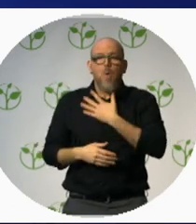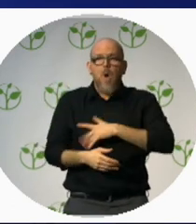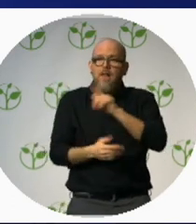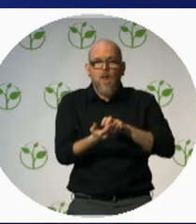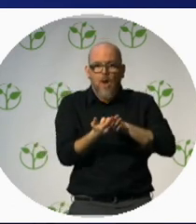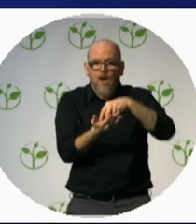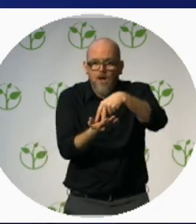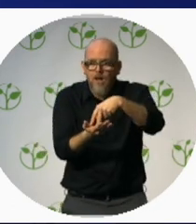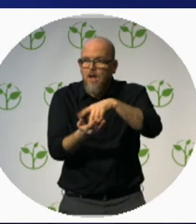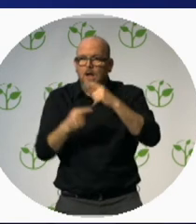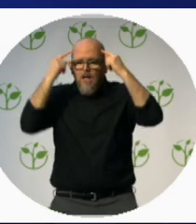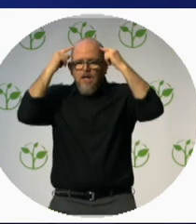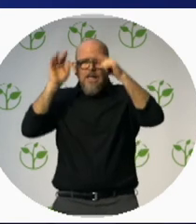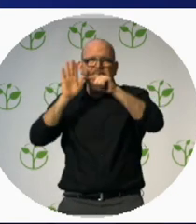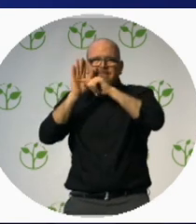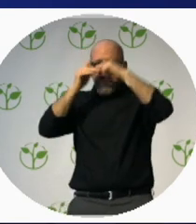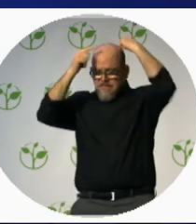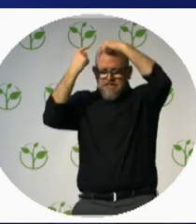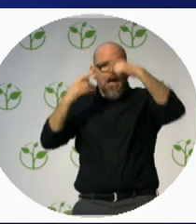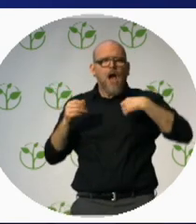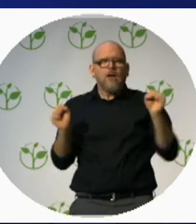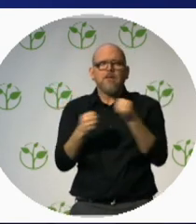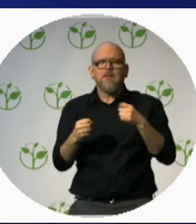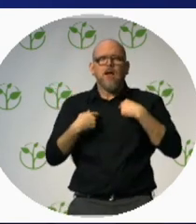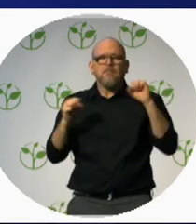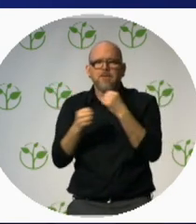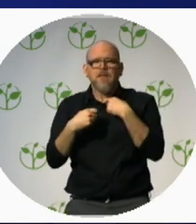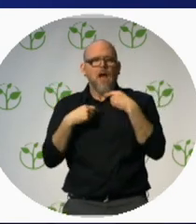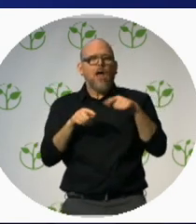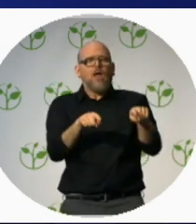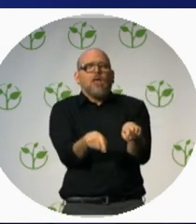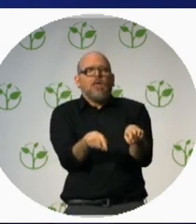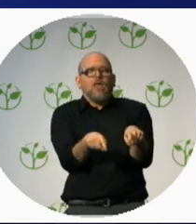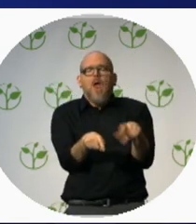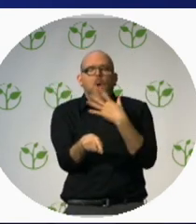You can’t learn something if you don’t do it.